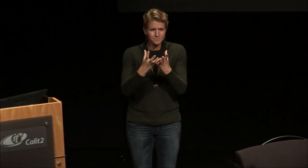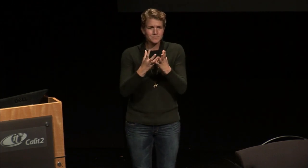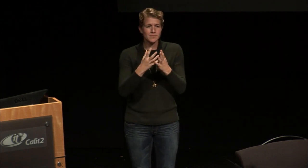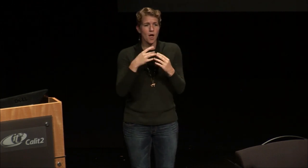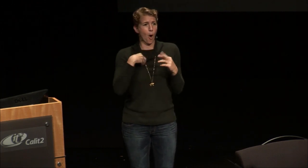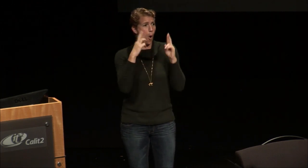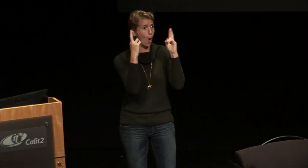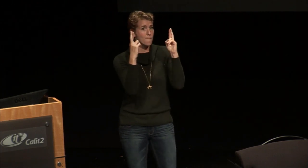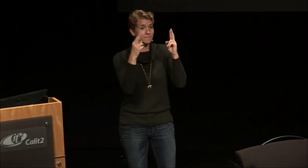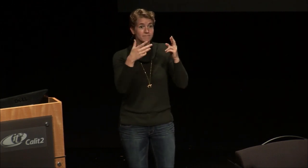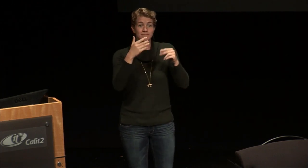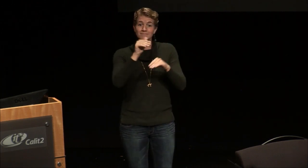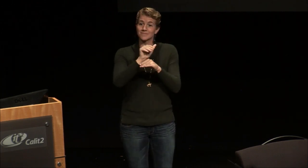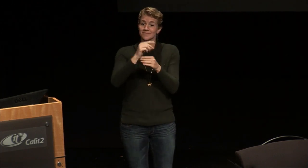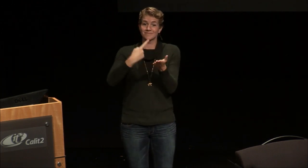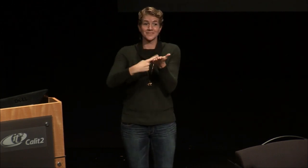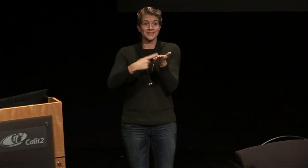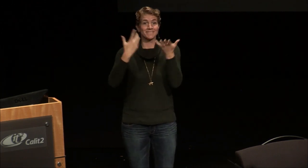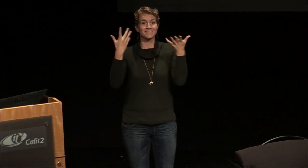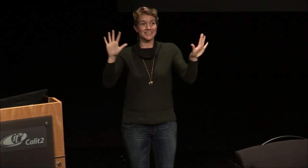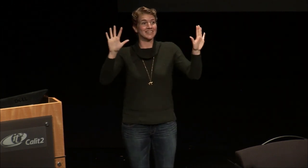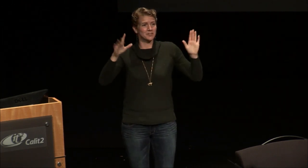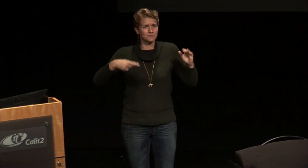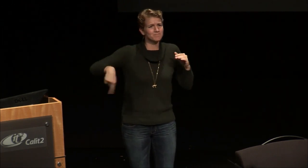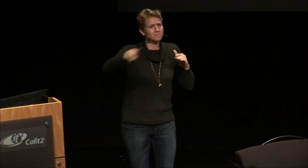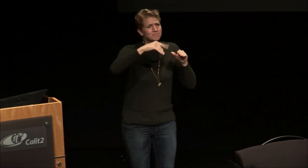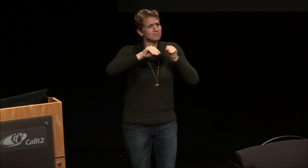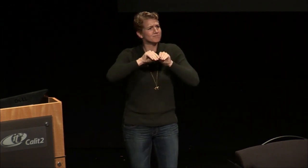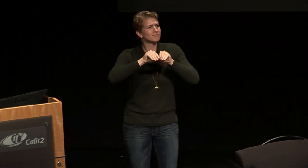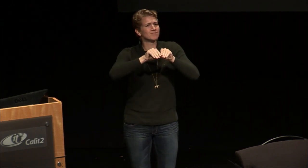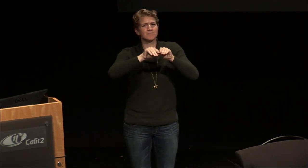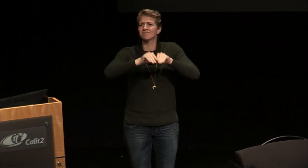what it's contributed to the world and hopefully at the end of the discussion